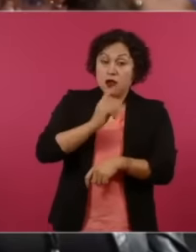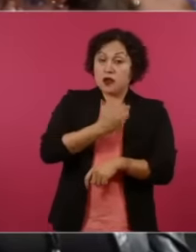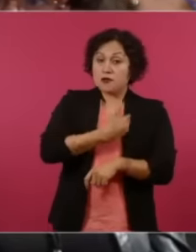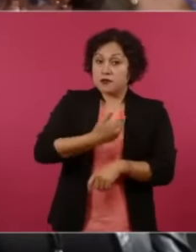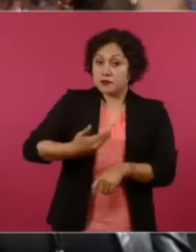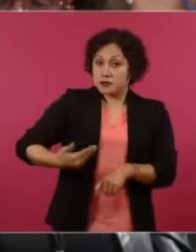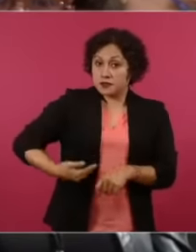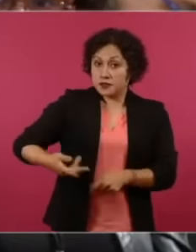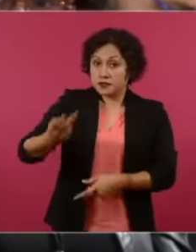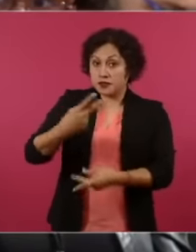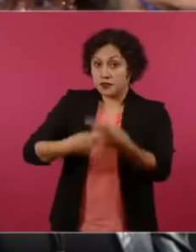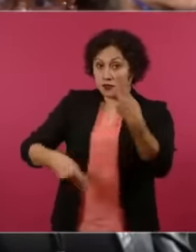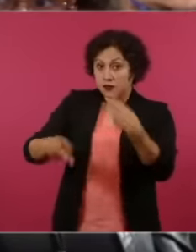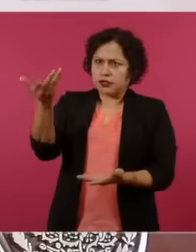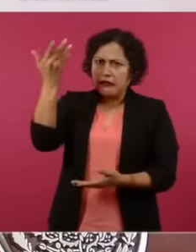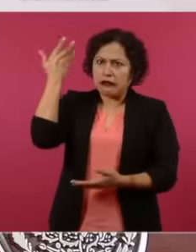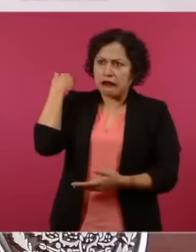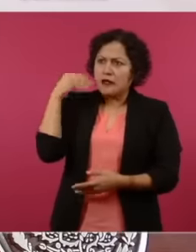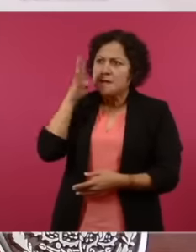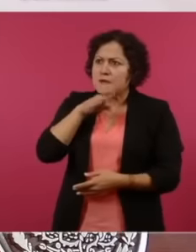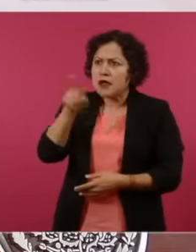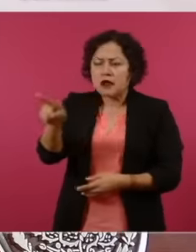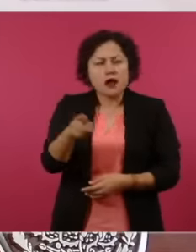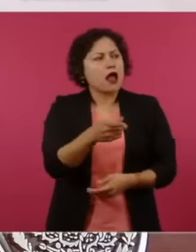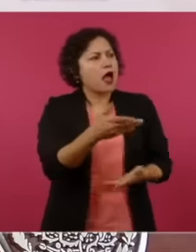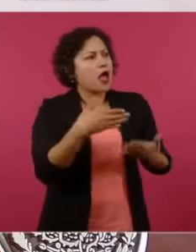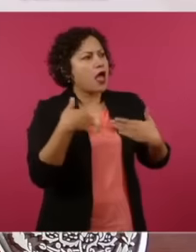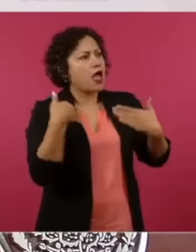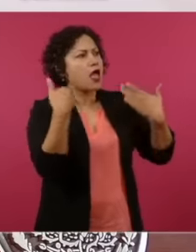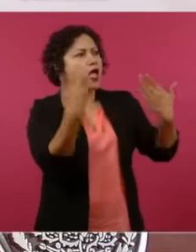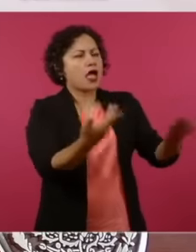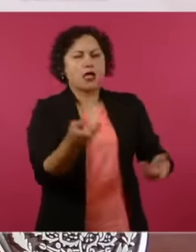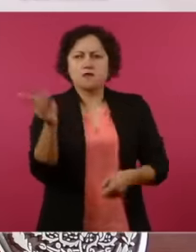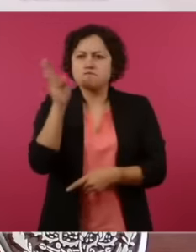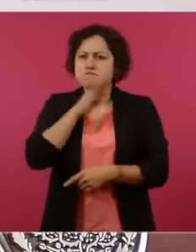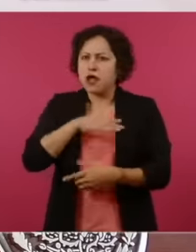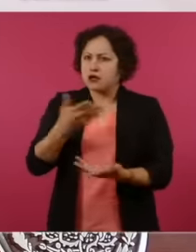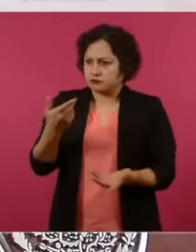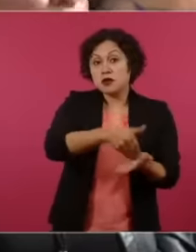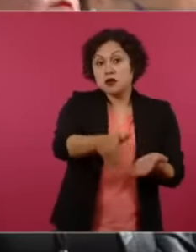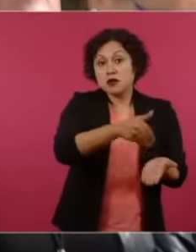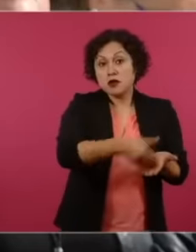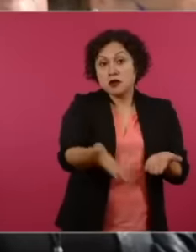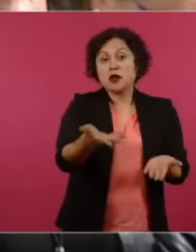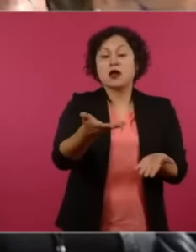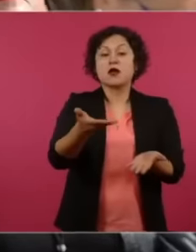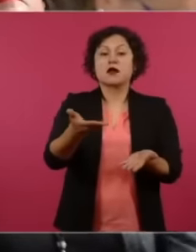state prosecutor's offices, clean up the police corporations, put an end to impunity, seven